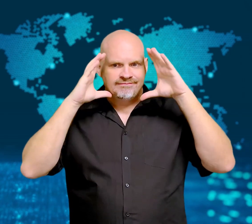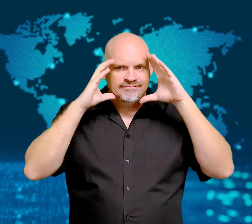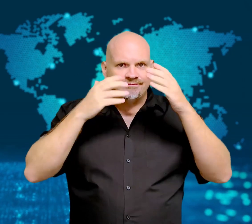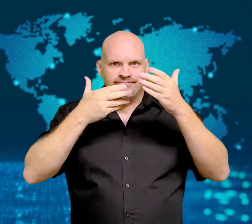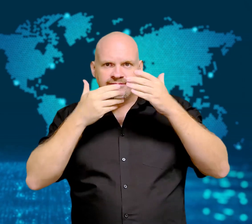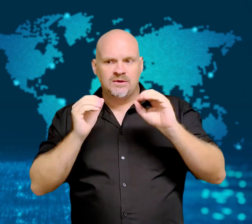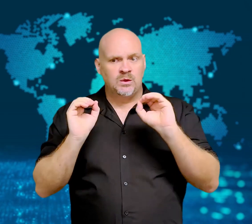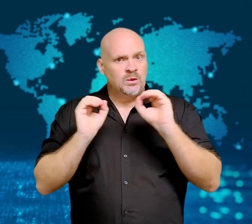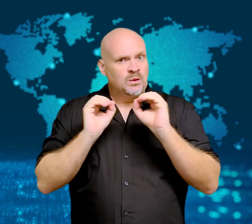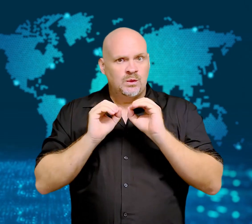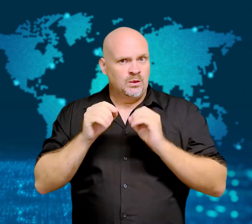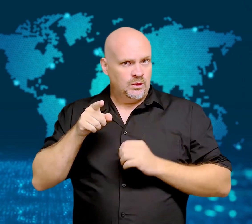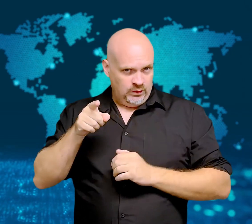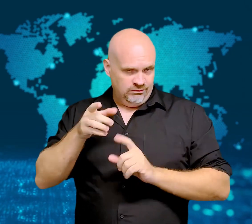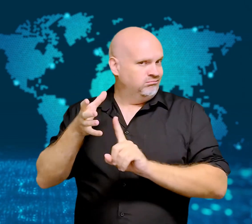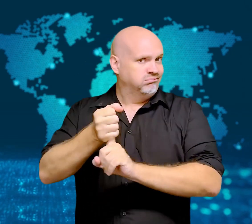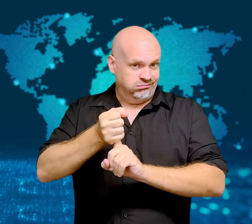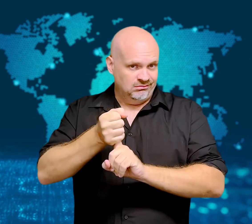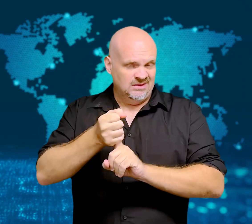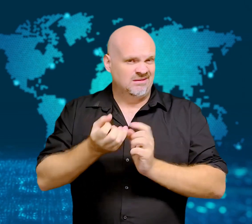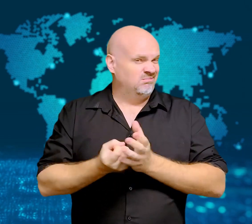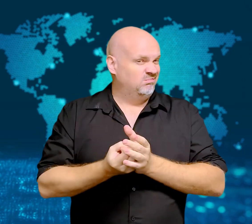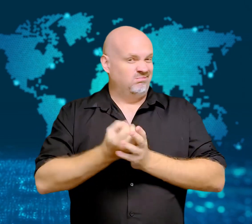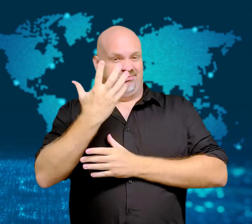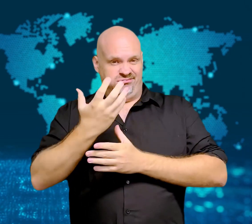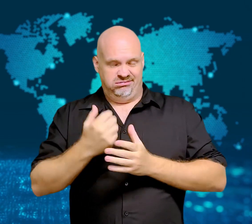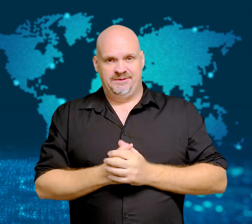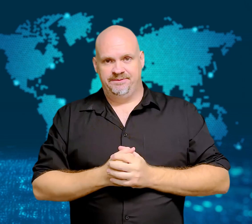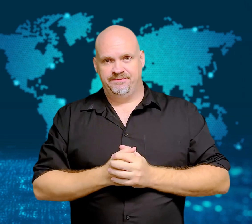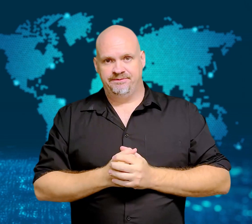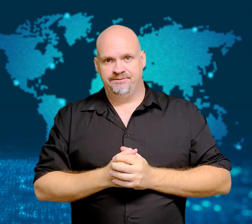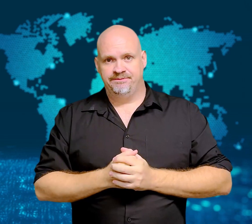not wearing an appropriate hijab.